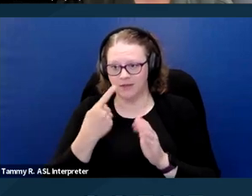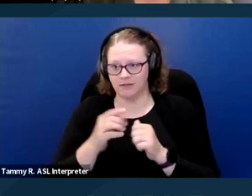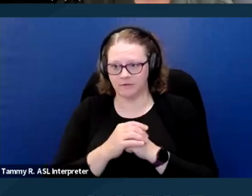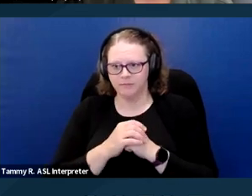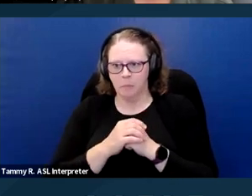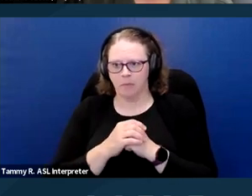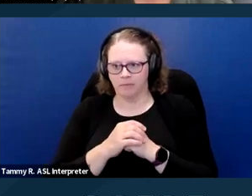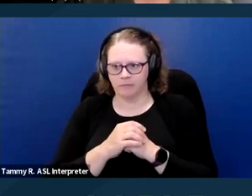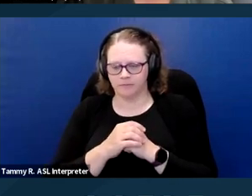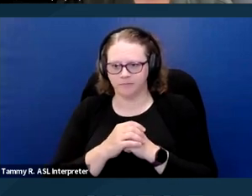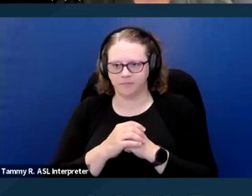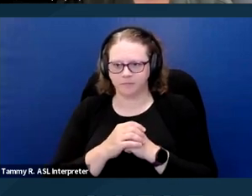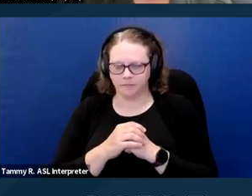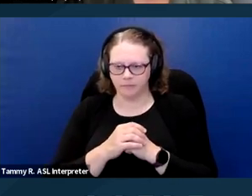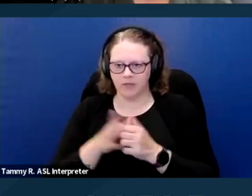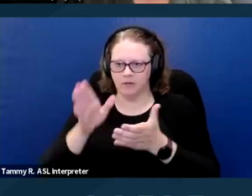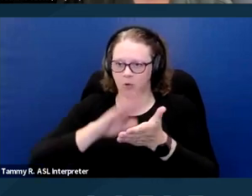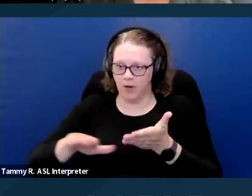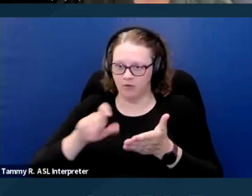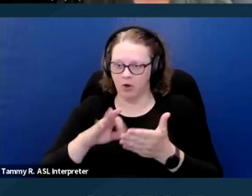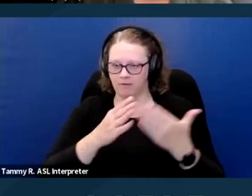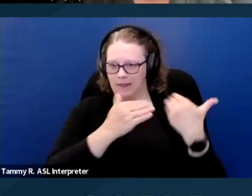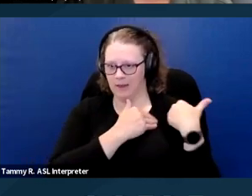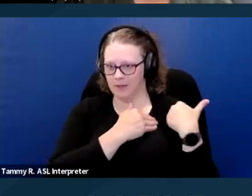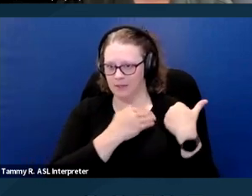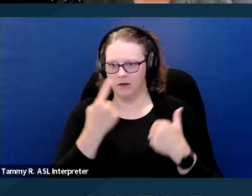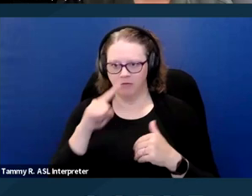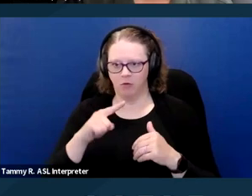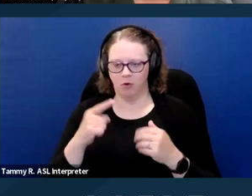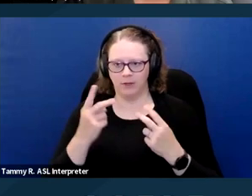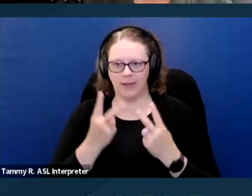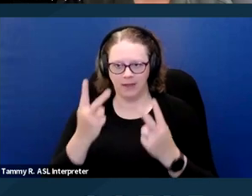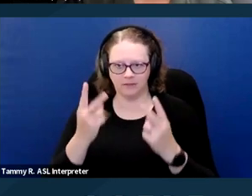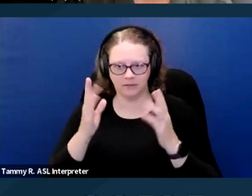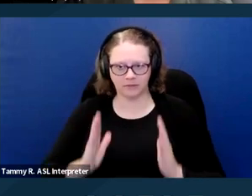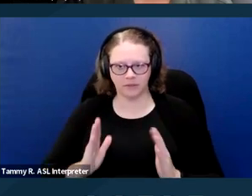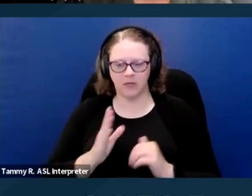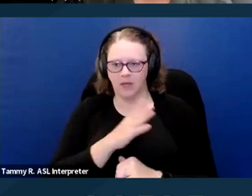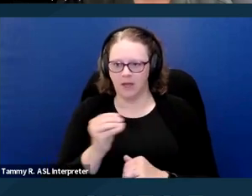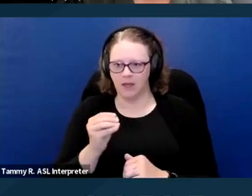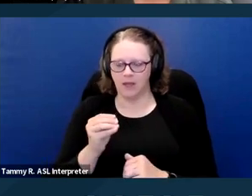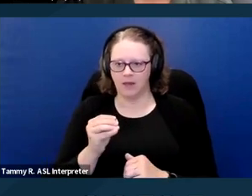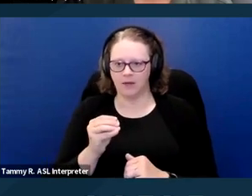that there's a waiver of liability for guests and that they agree not to leave the animal